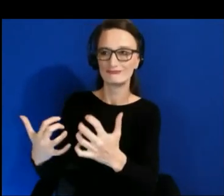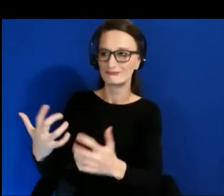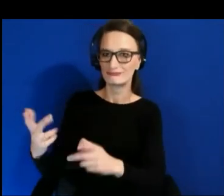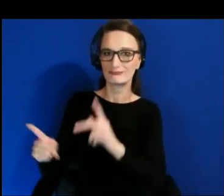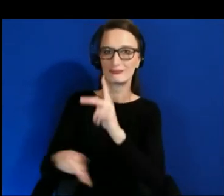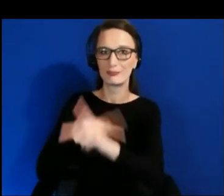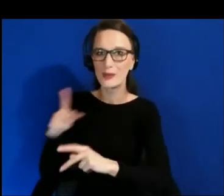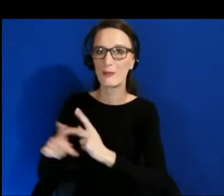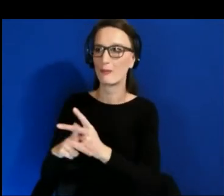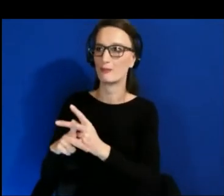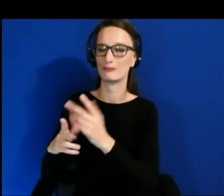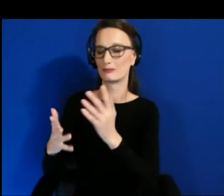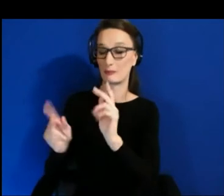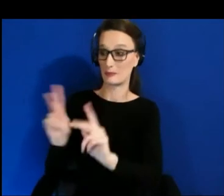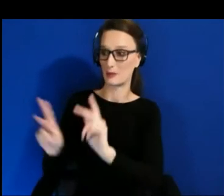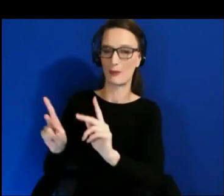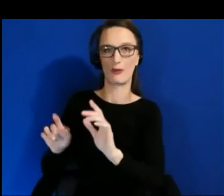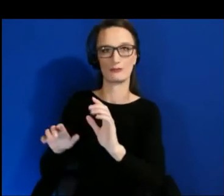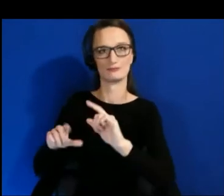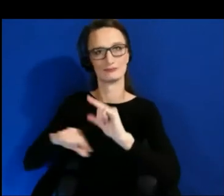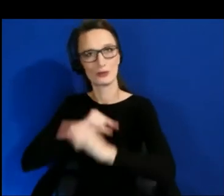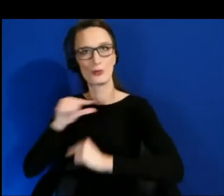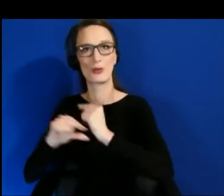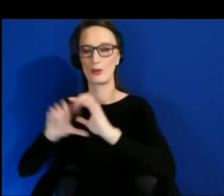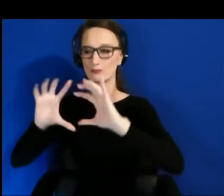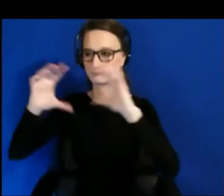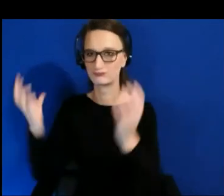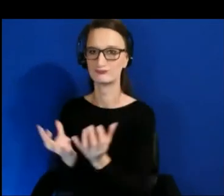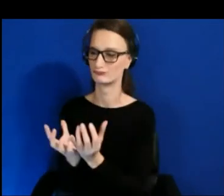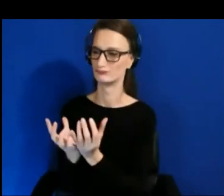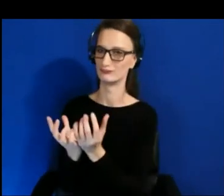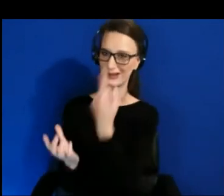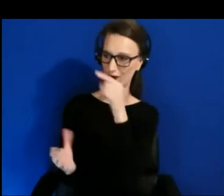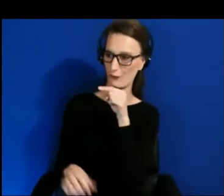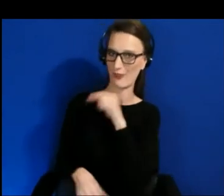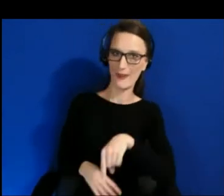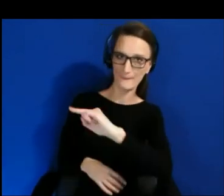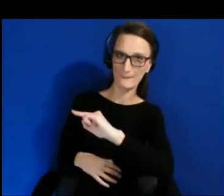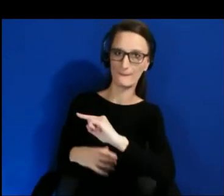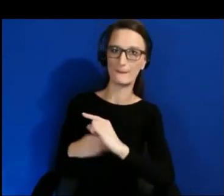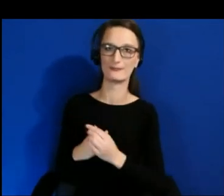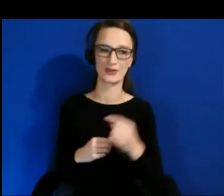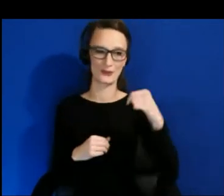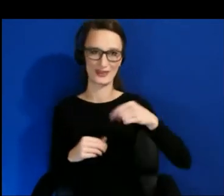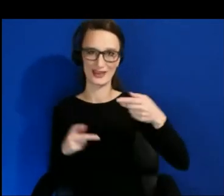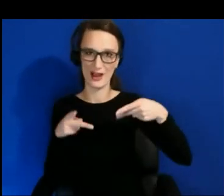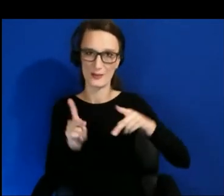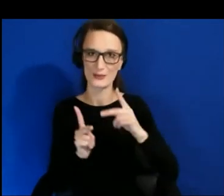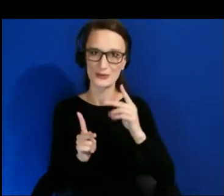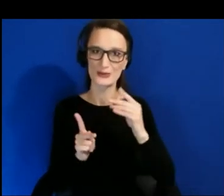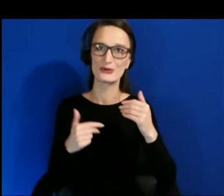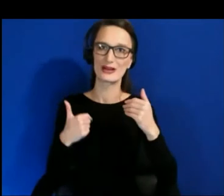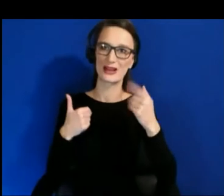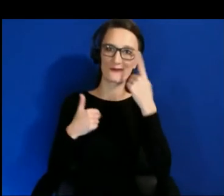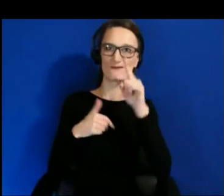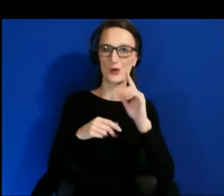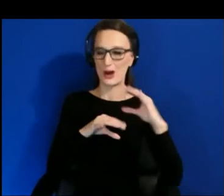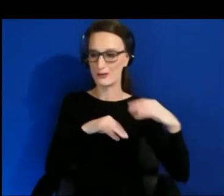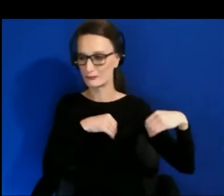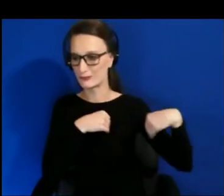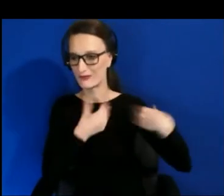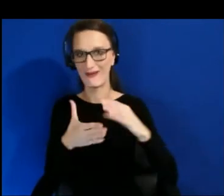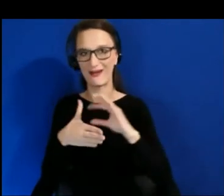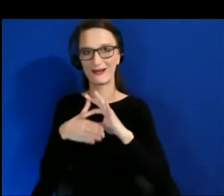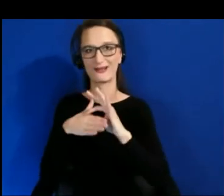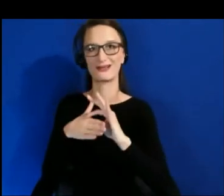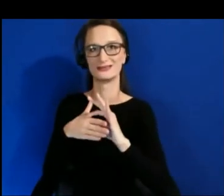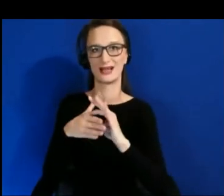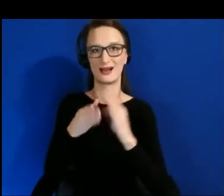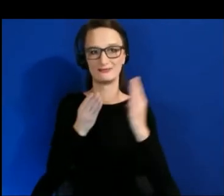This is an opportunity to deliver content, meaningful content to those who wouldn't be